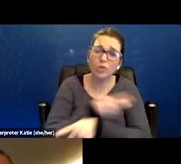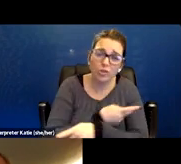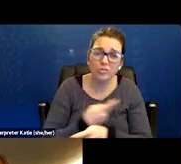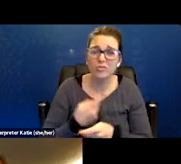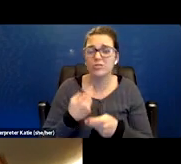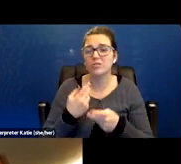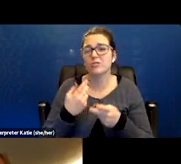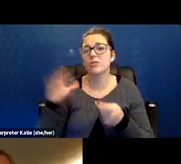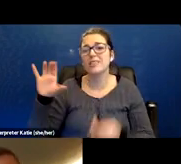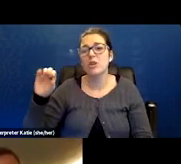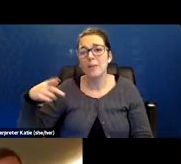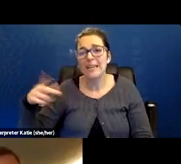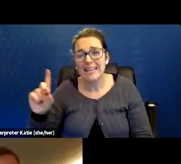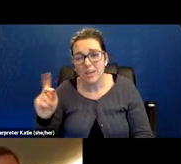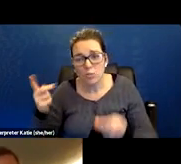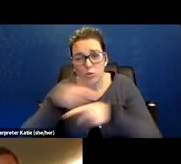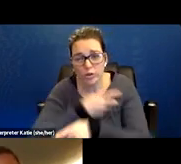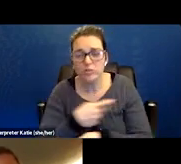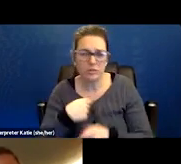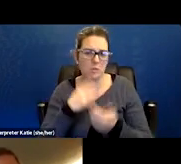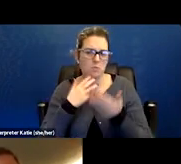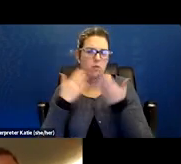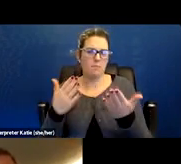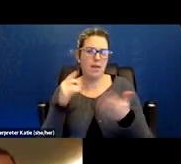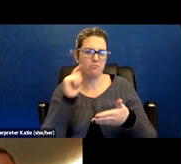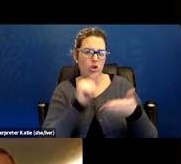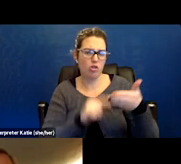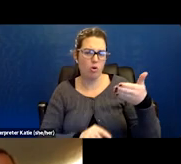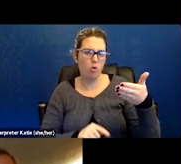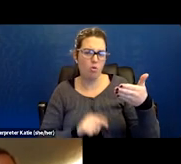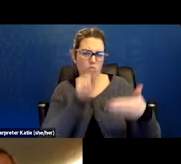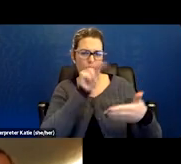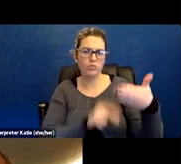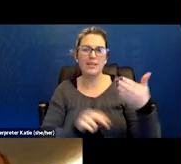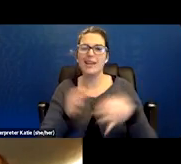I would recommend then looking at those listings rather than trying to equal something with COVID.